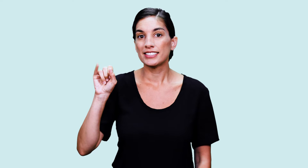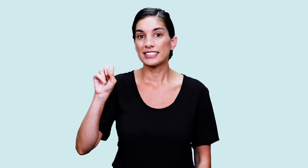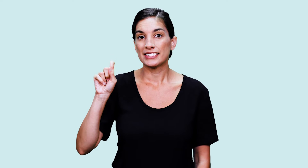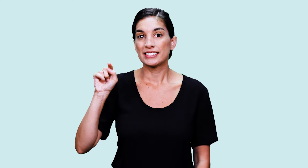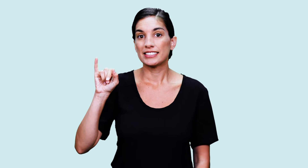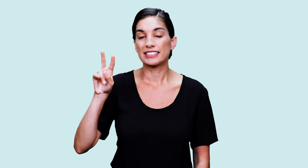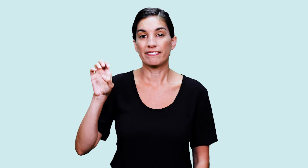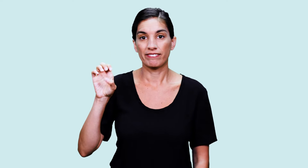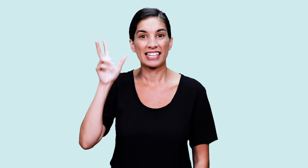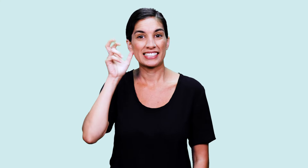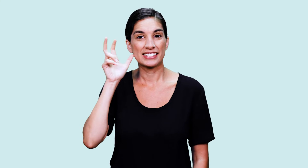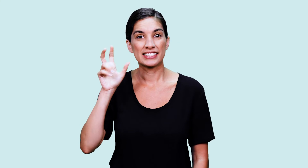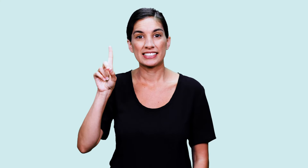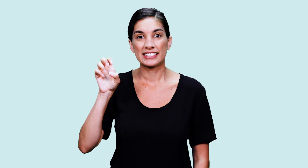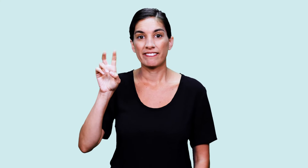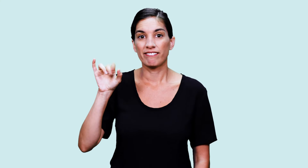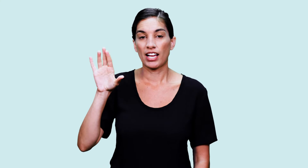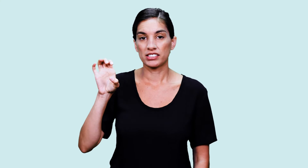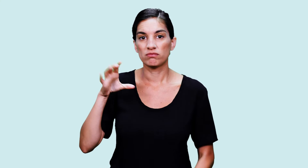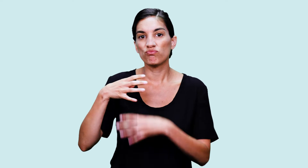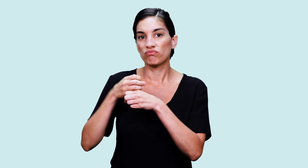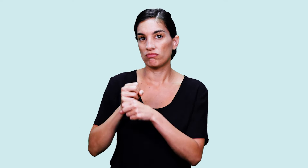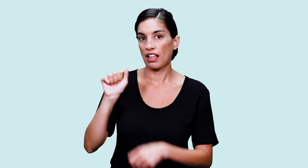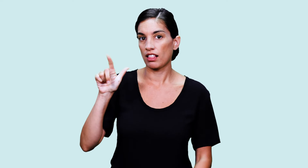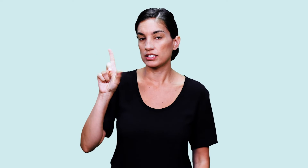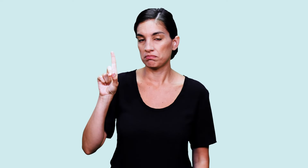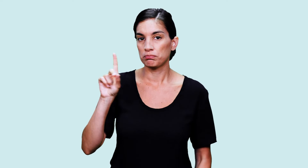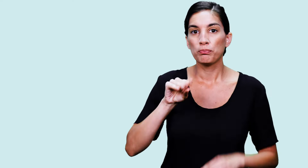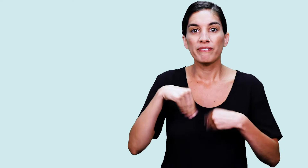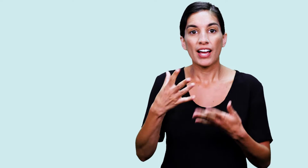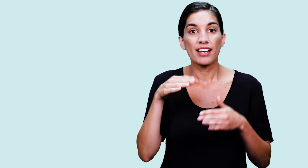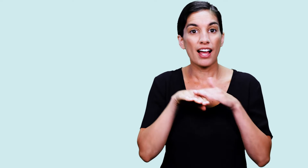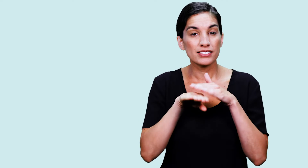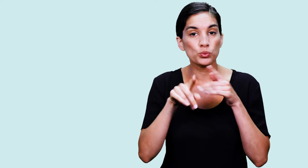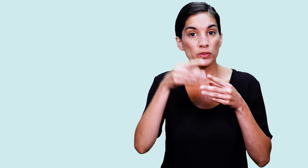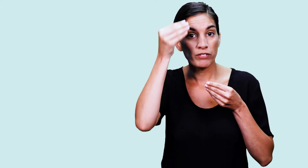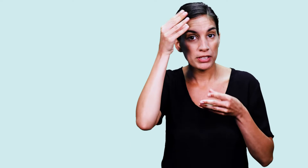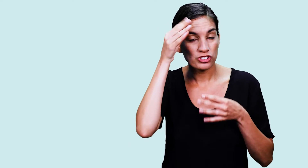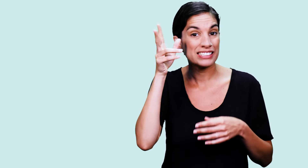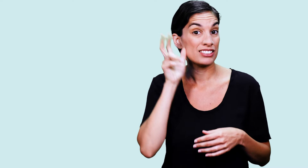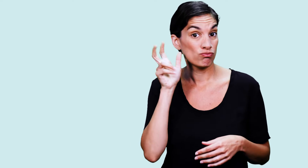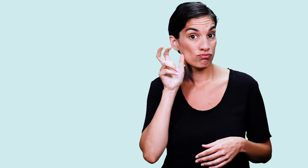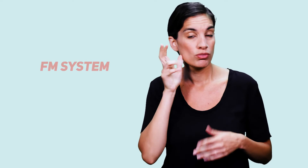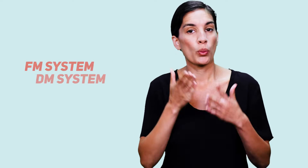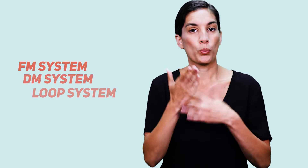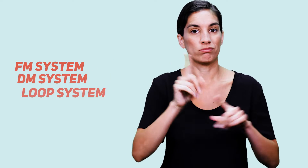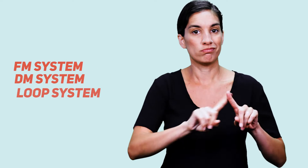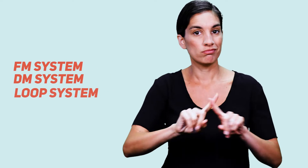Assistive Listening Devices, or ALDs, provide direct auditory access to information